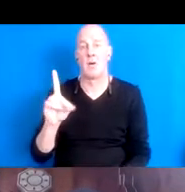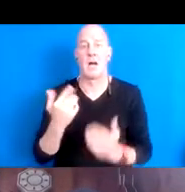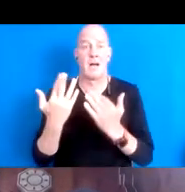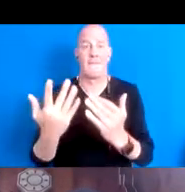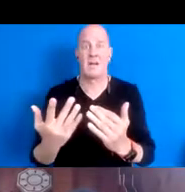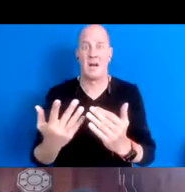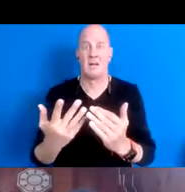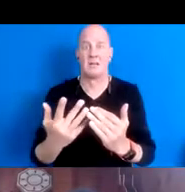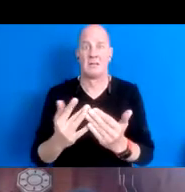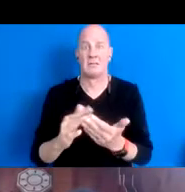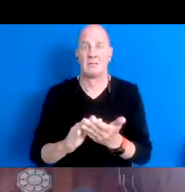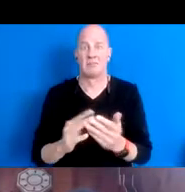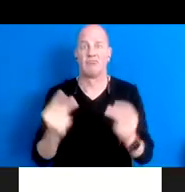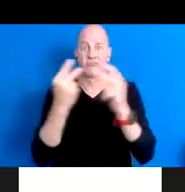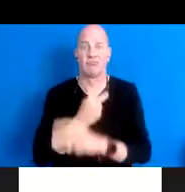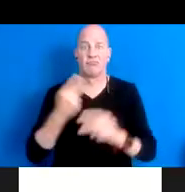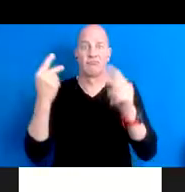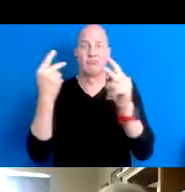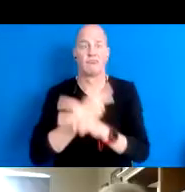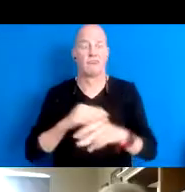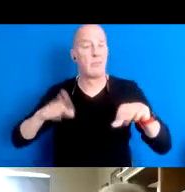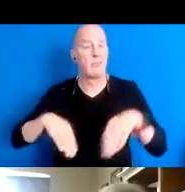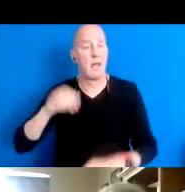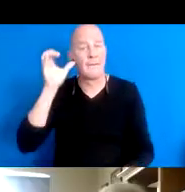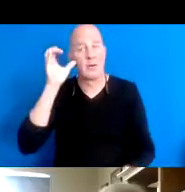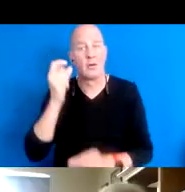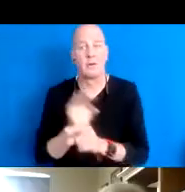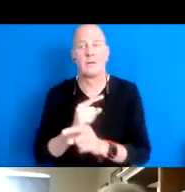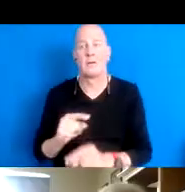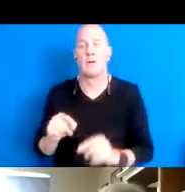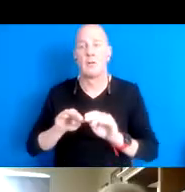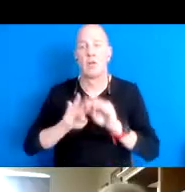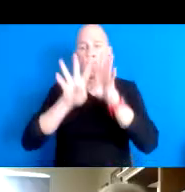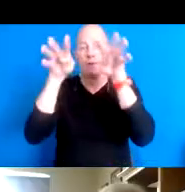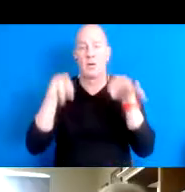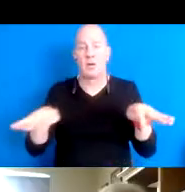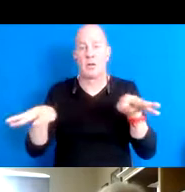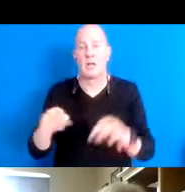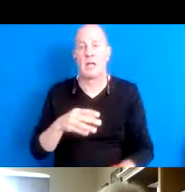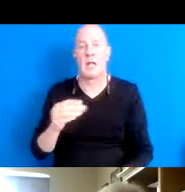15:40:45 We haven't heard from the volcanoes and earthquakes in a little bit but I'm sure